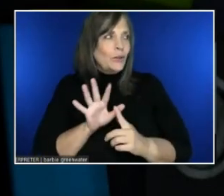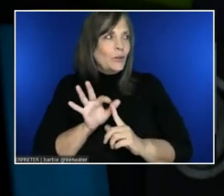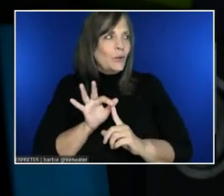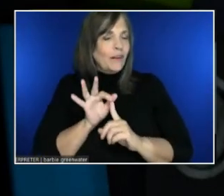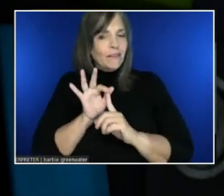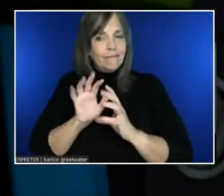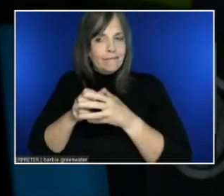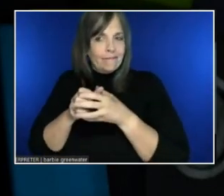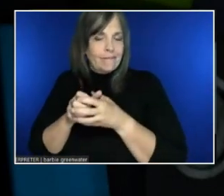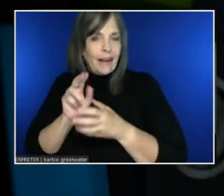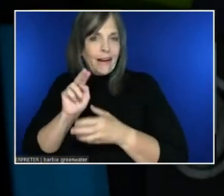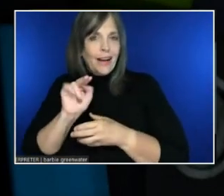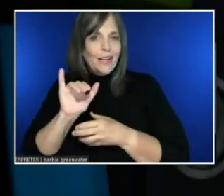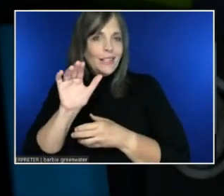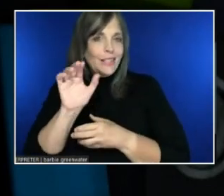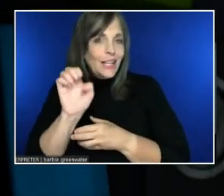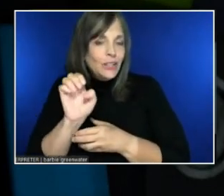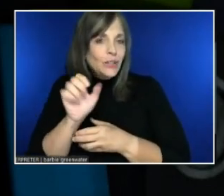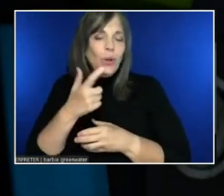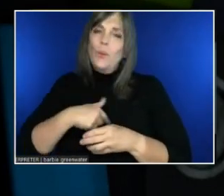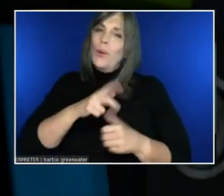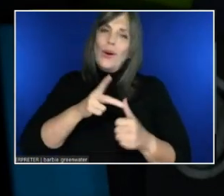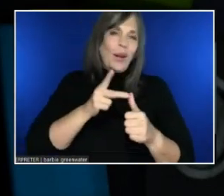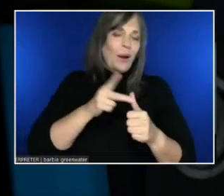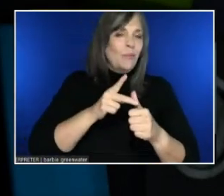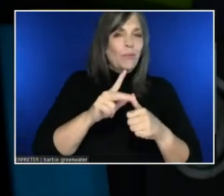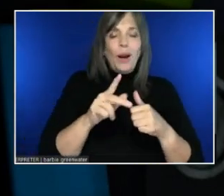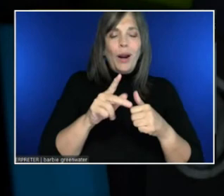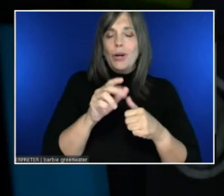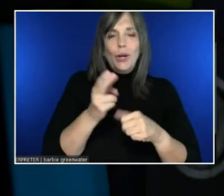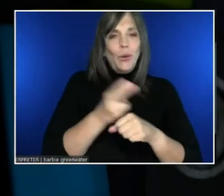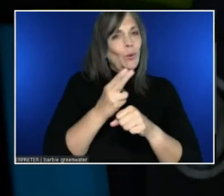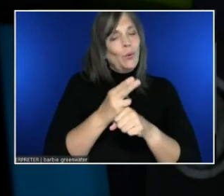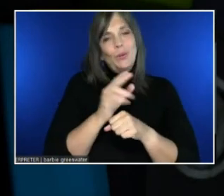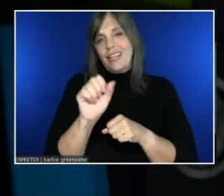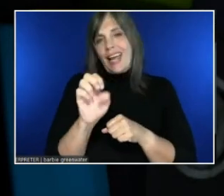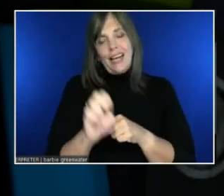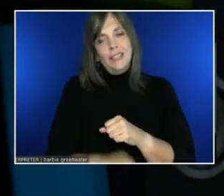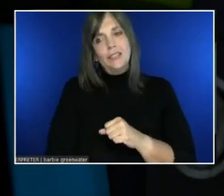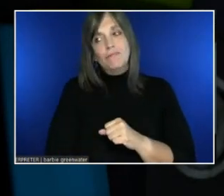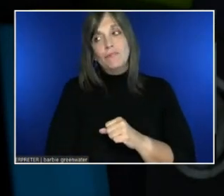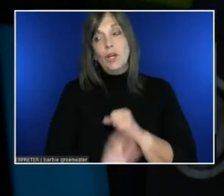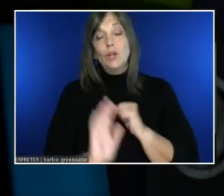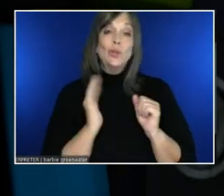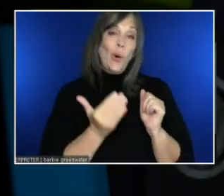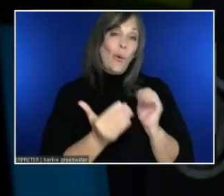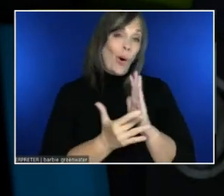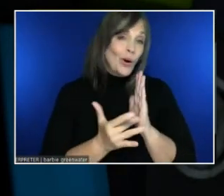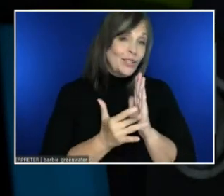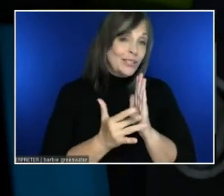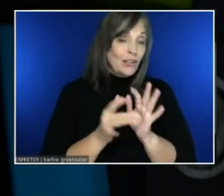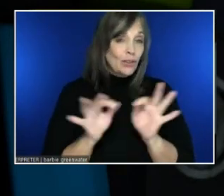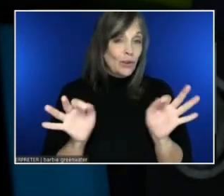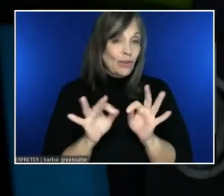And some of our technical jargon and phrases don't translate as well as the Gettysburg